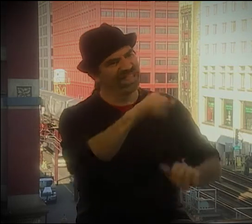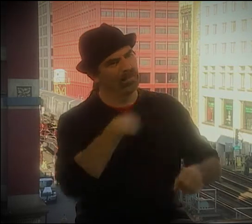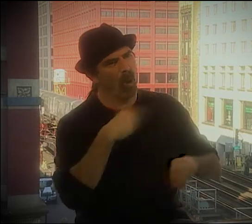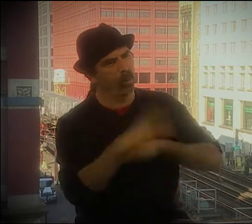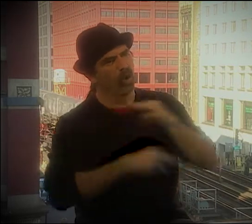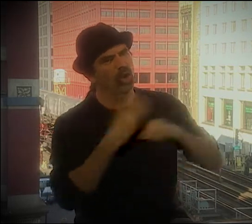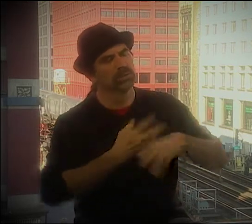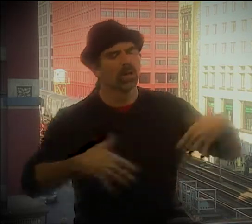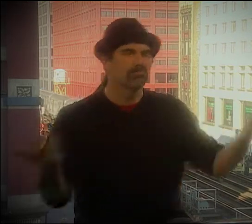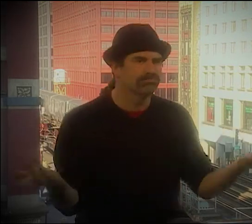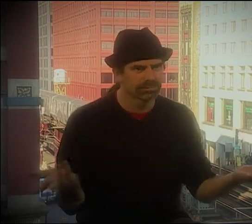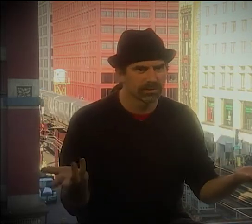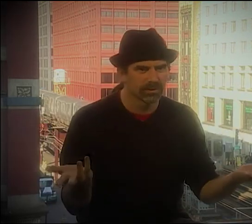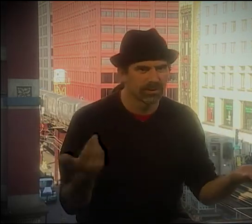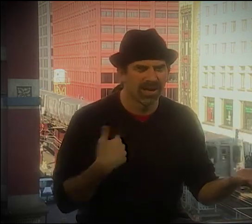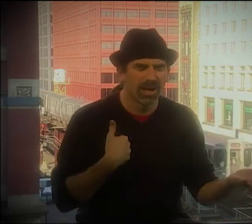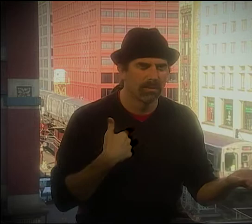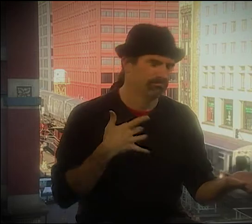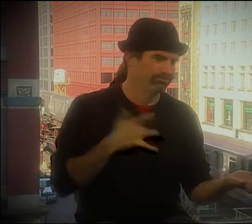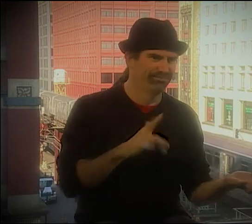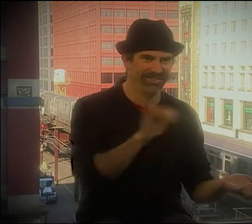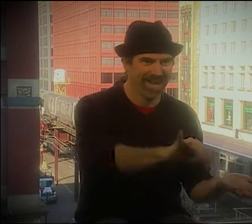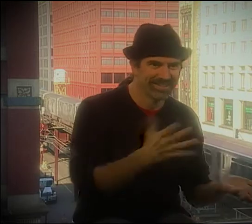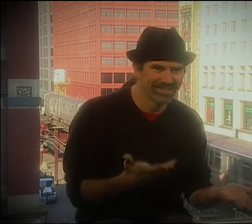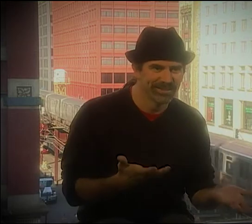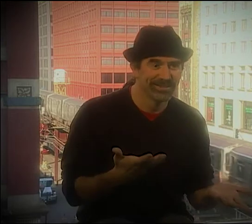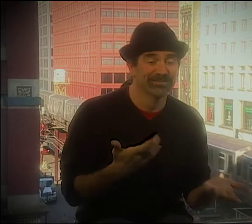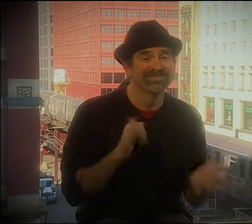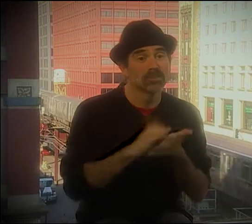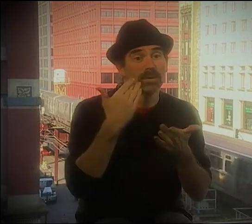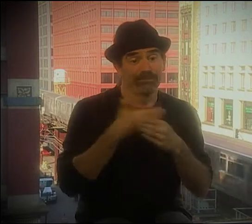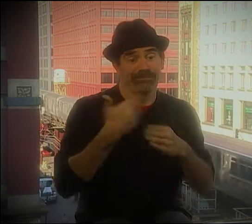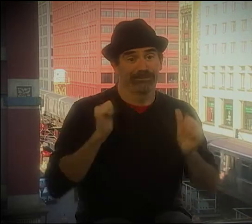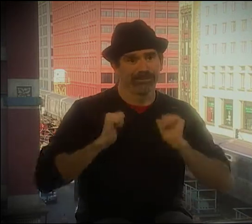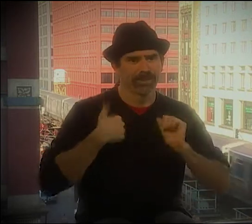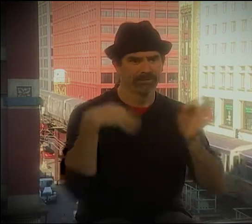I WANTED TO GO TO THAT PLACE WHERE FINALLY I CAN SHOW THAT, THAT THIS IS MY WORLD.